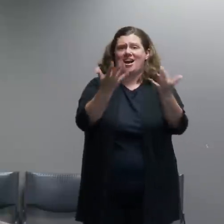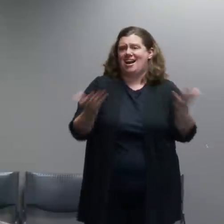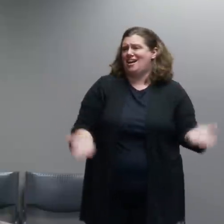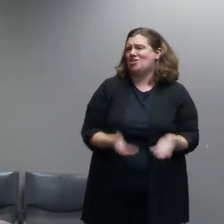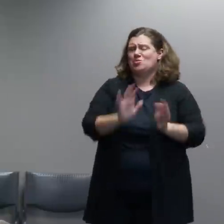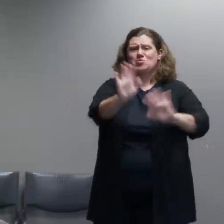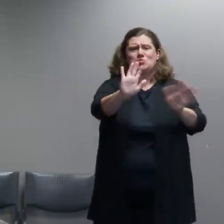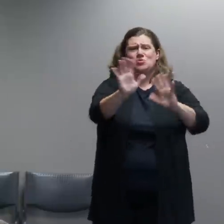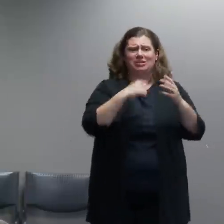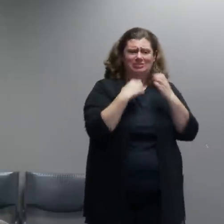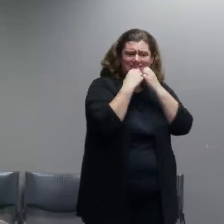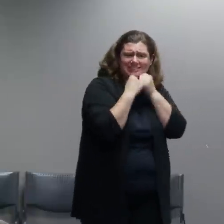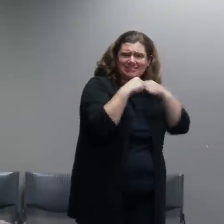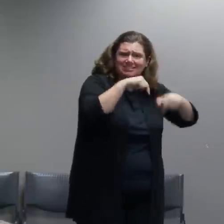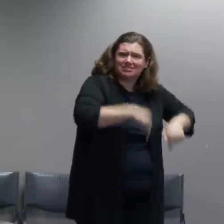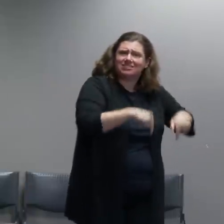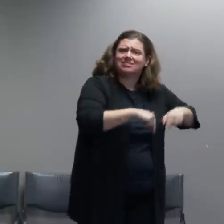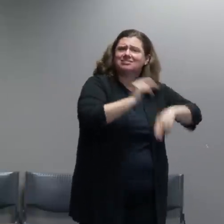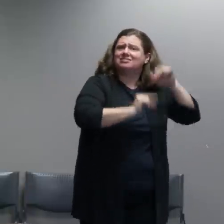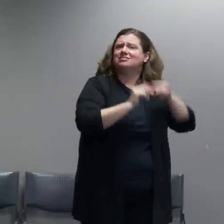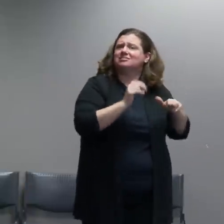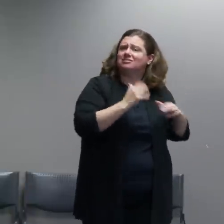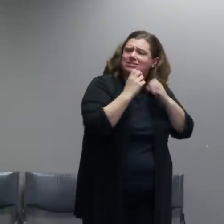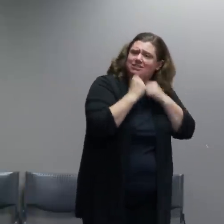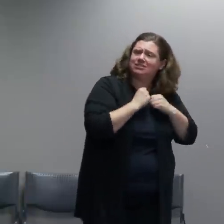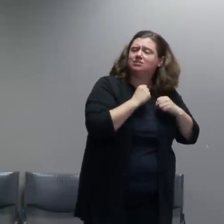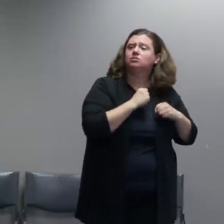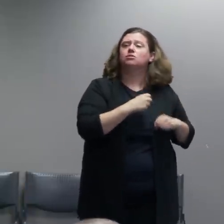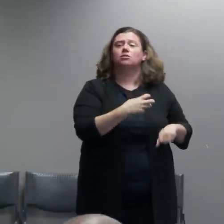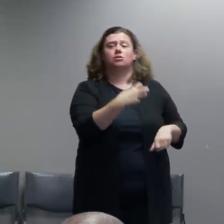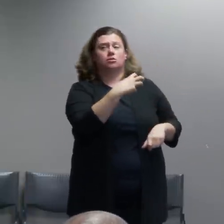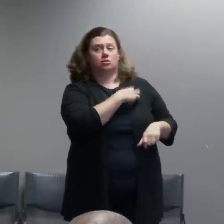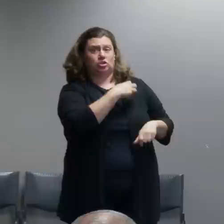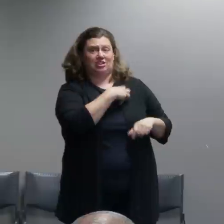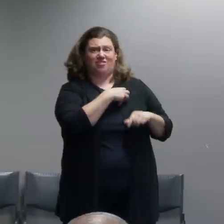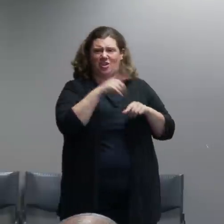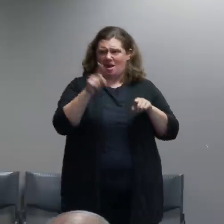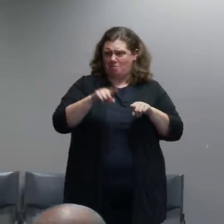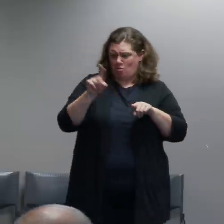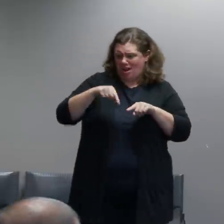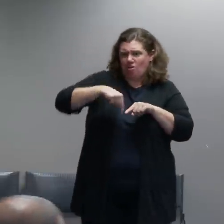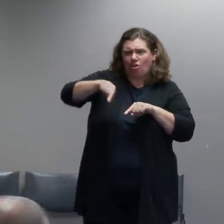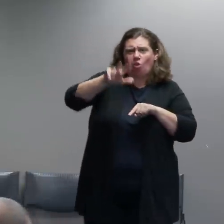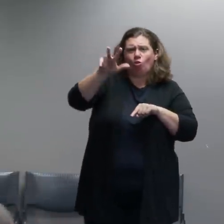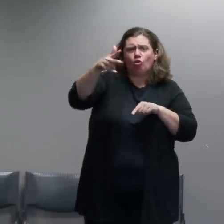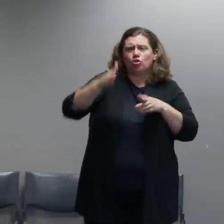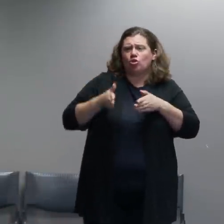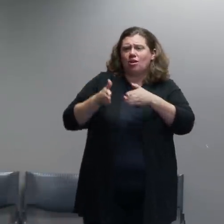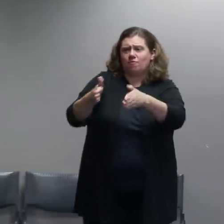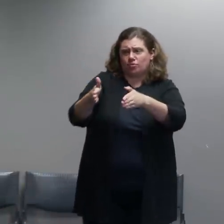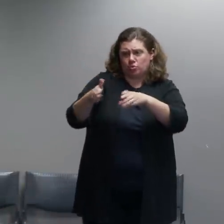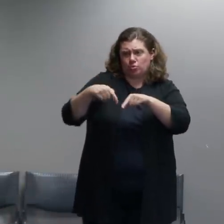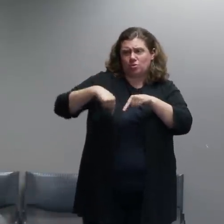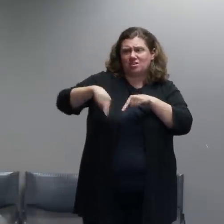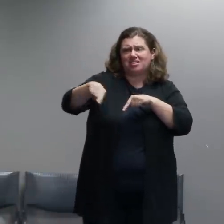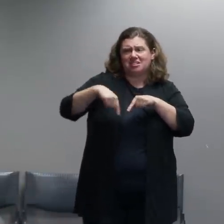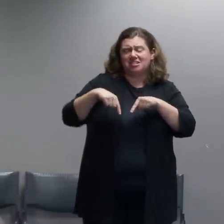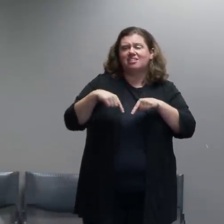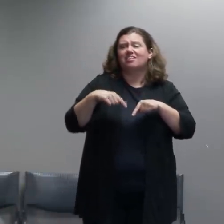The Sheriff's Office staff on the Third Avenue side of the building experienced a large number of attacks including things thrown at them